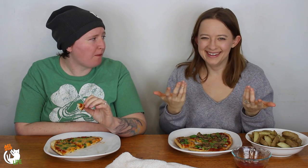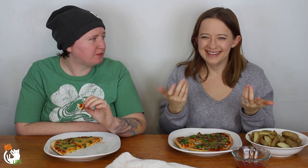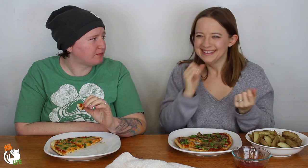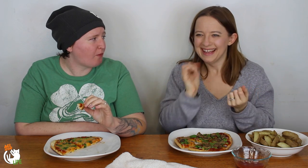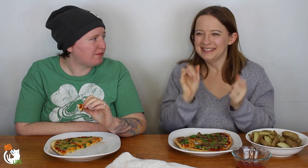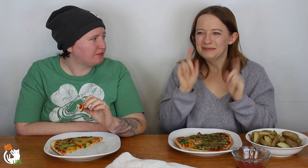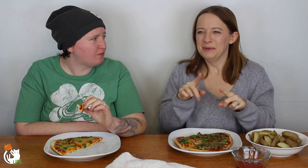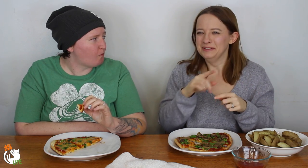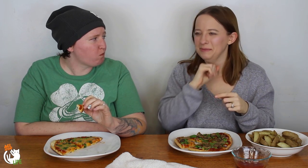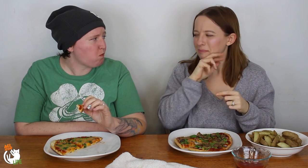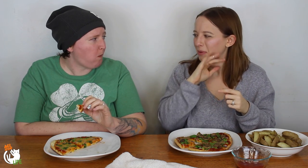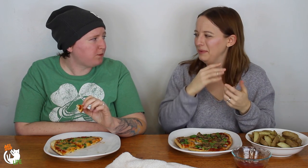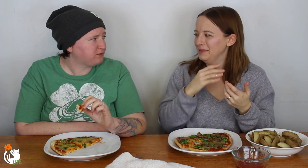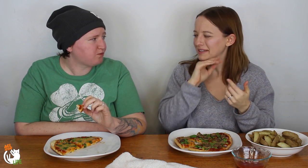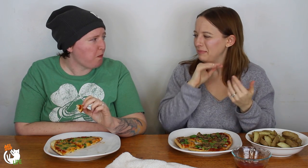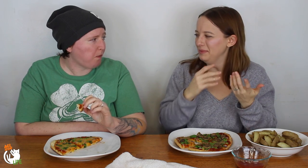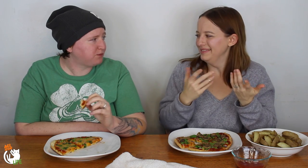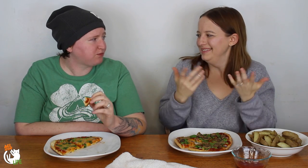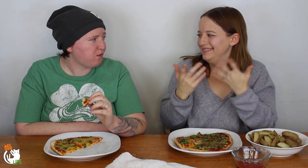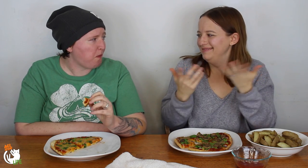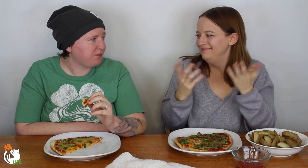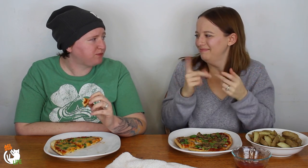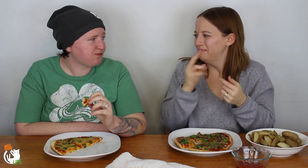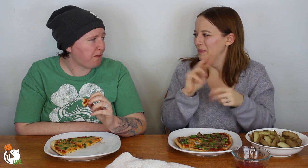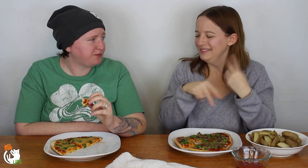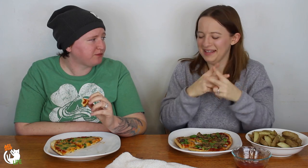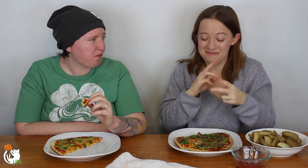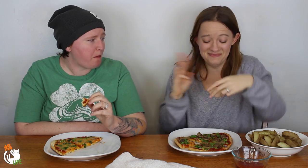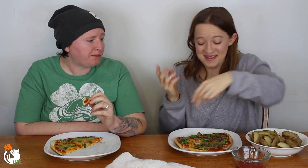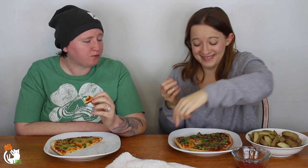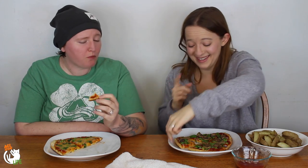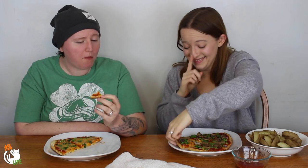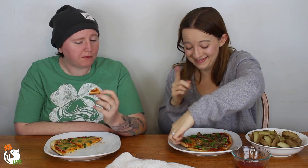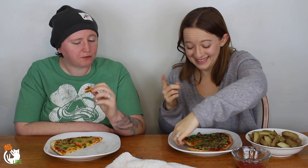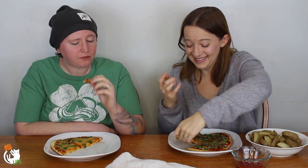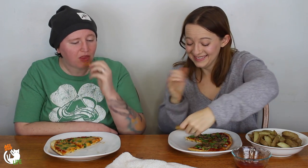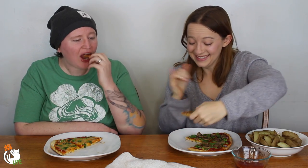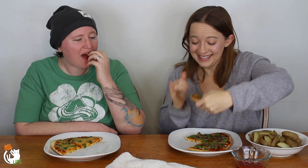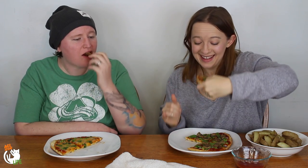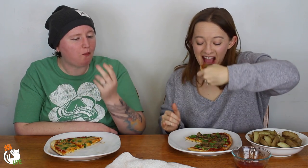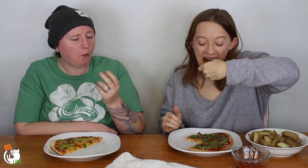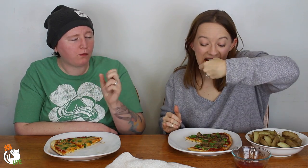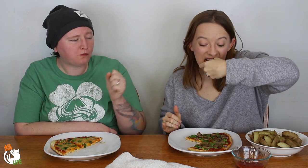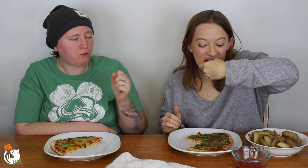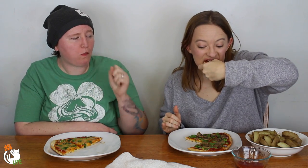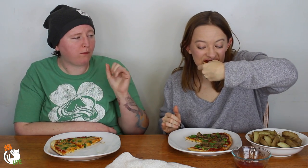I'm like, she's not like looking up porn. But it was just really ridiculous.